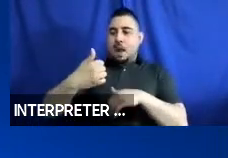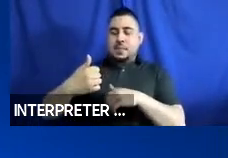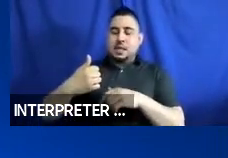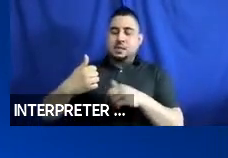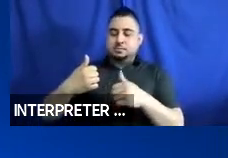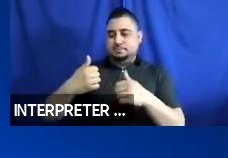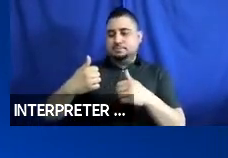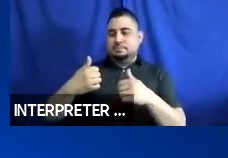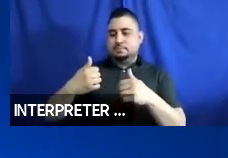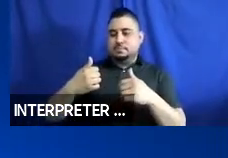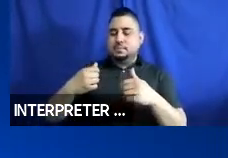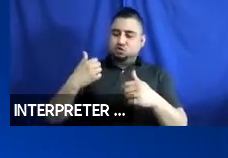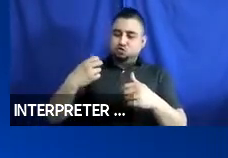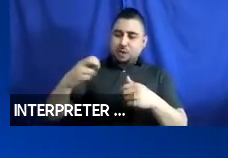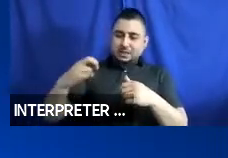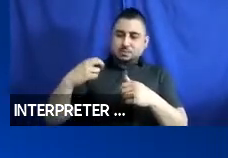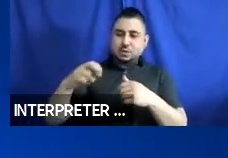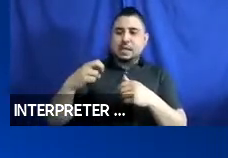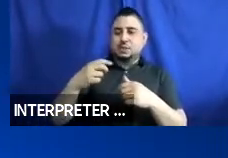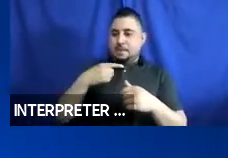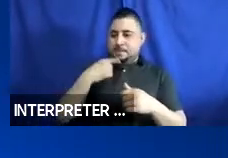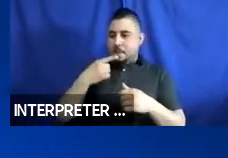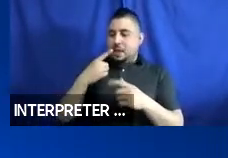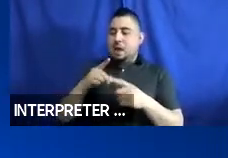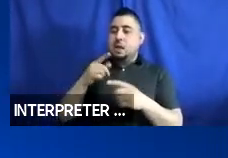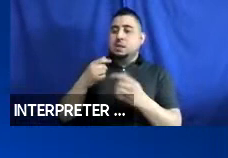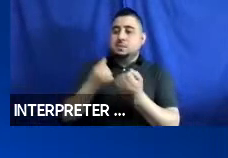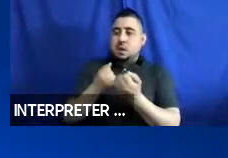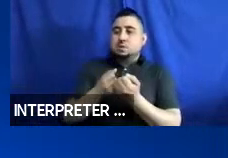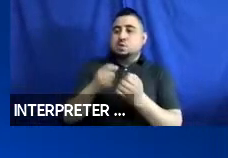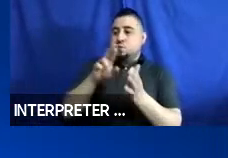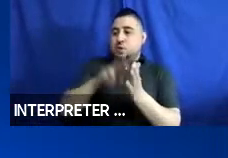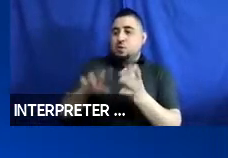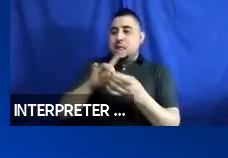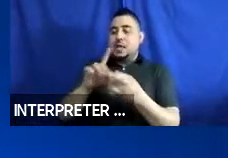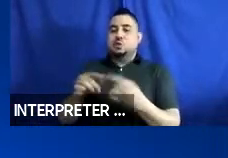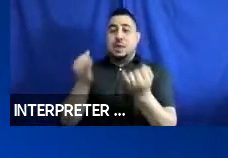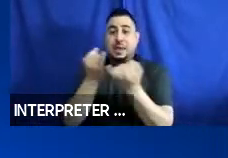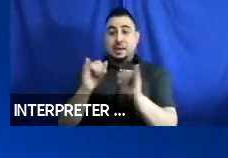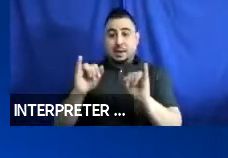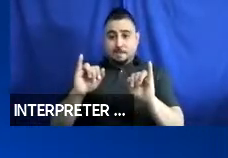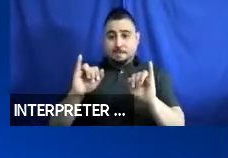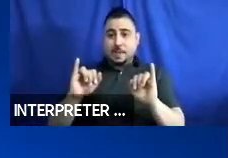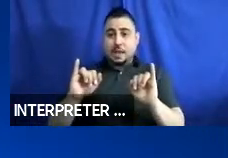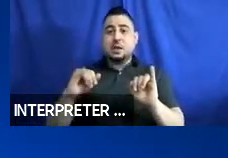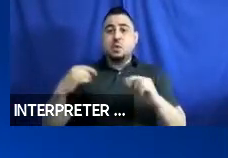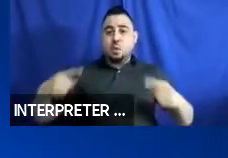She has also participated in sponsored research related to independent wheelchair securement